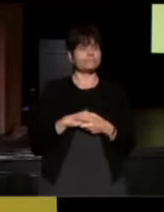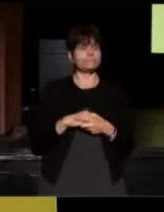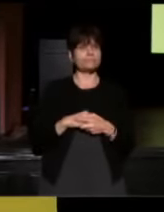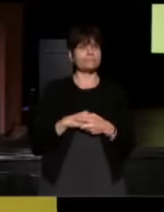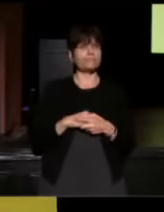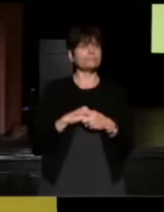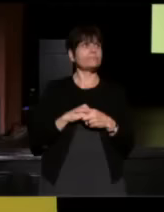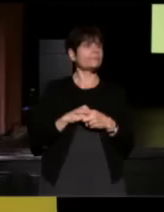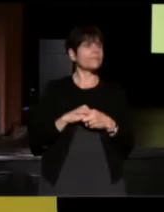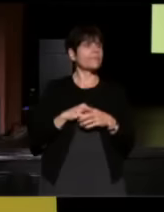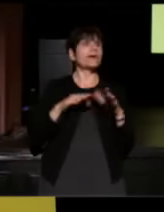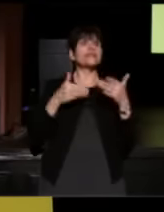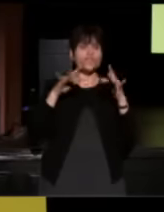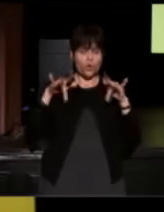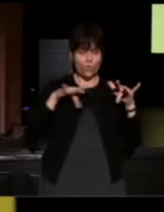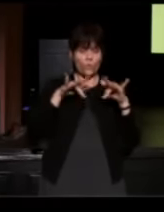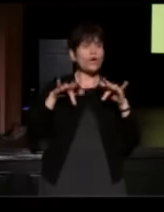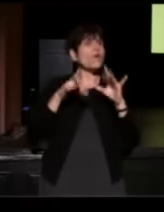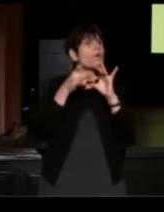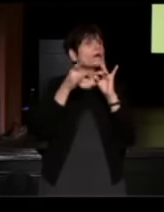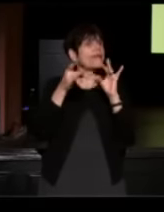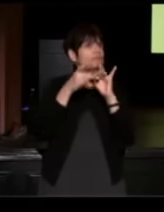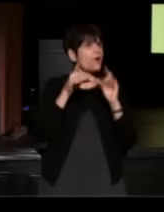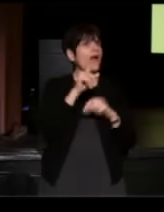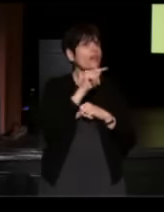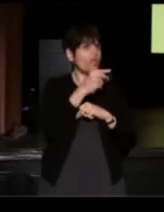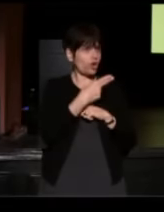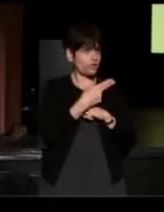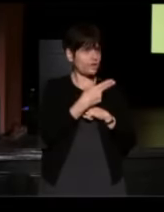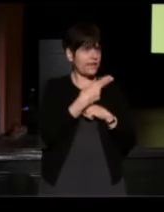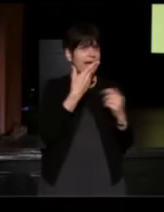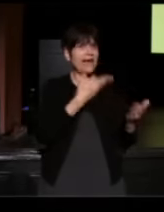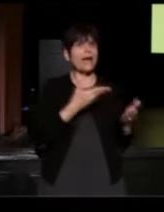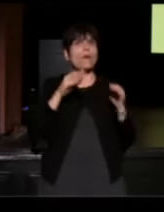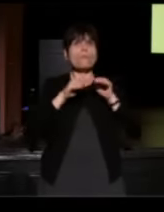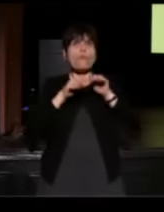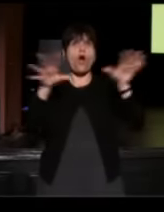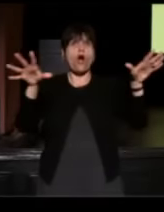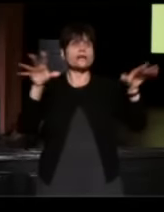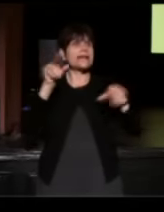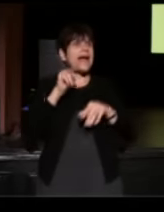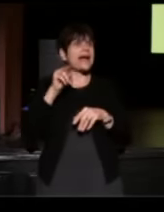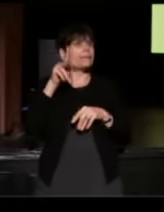So we recorded that story on a Thursday, and we broadcasted on NPR on Morning Edition